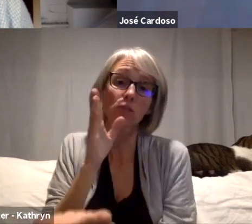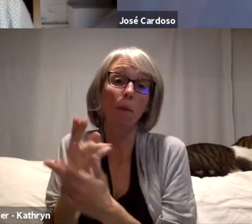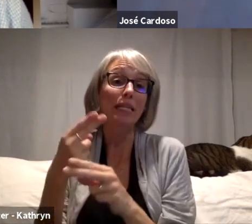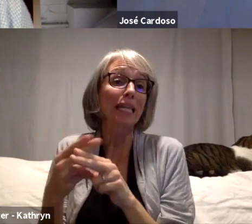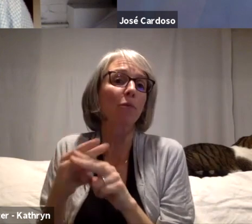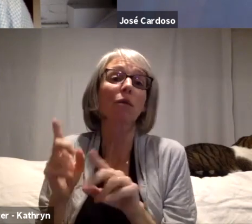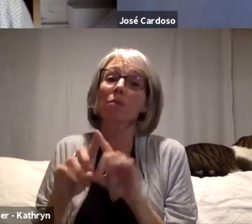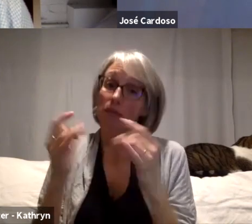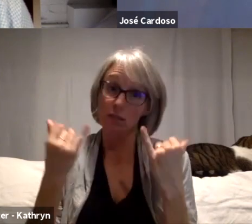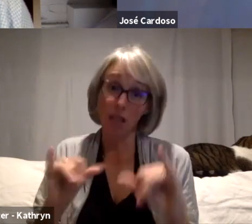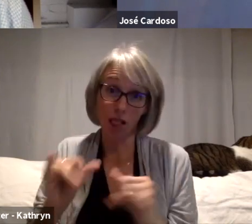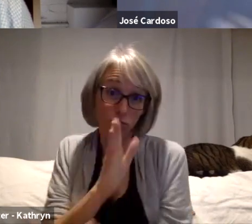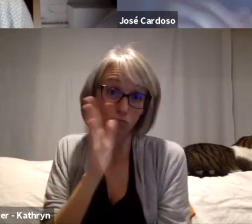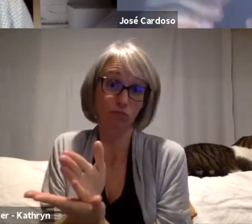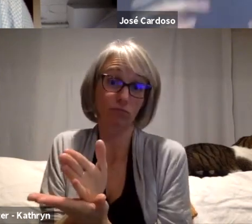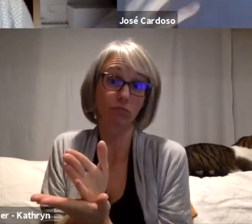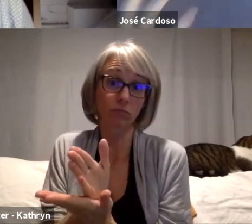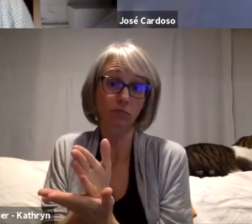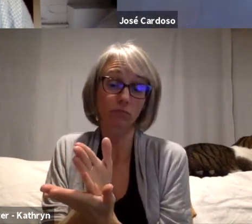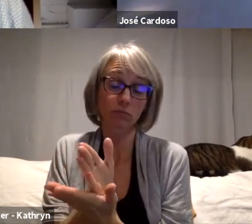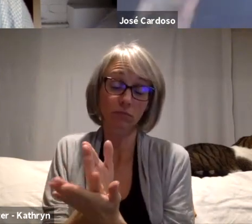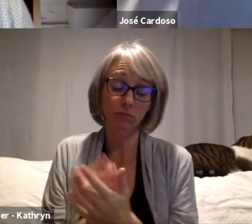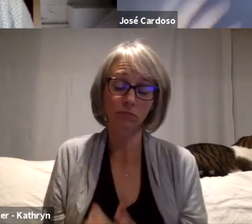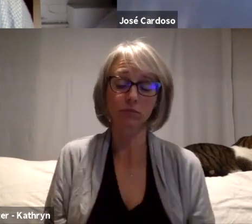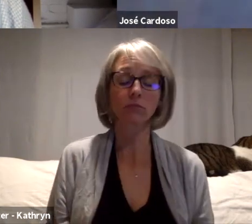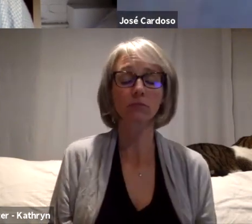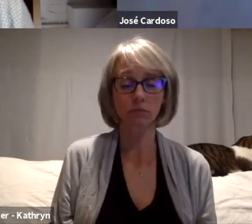but also from the perspective of the story,